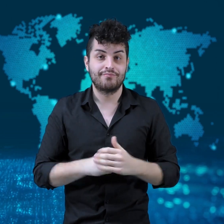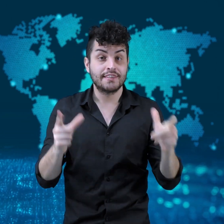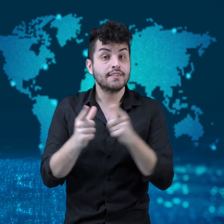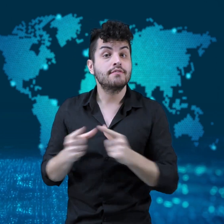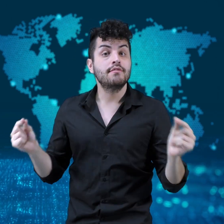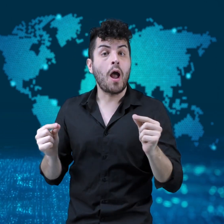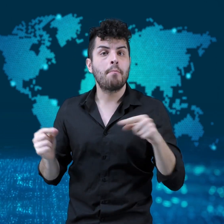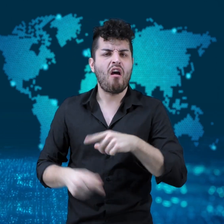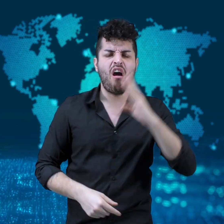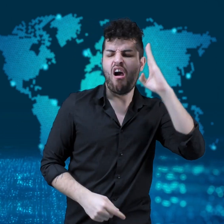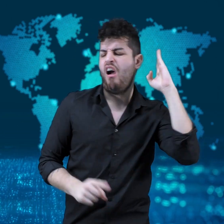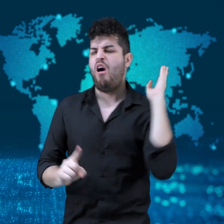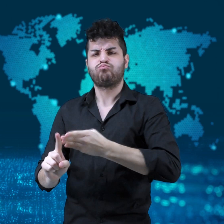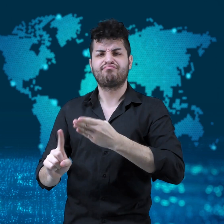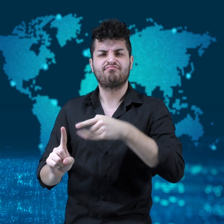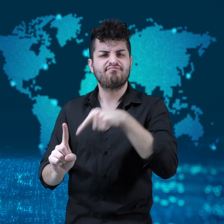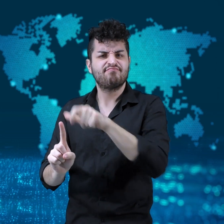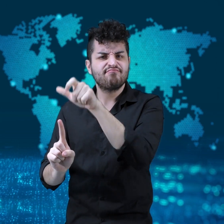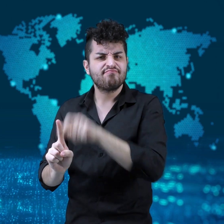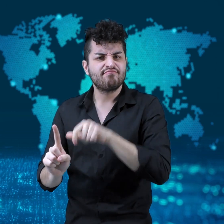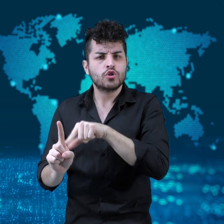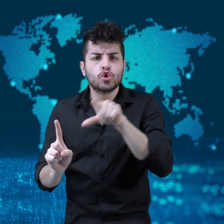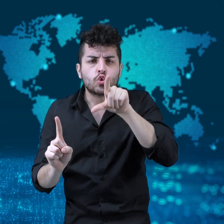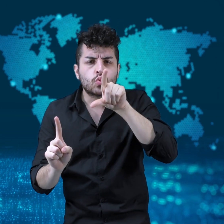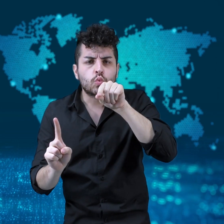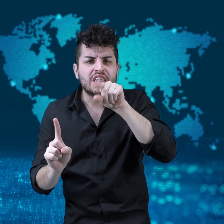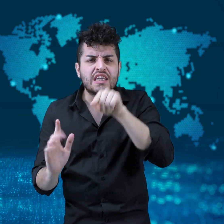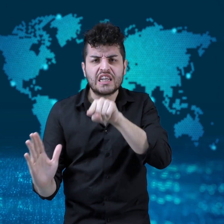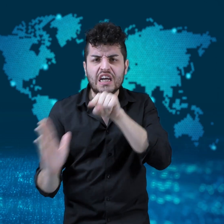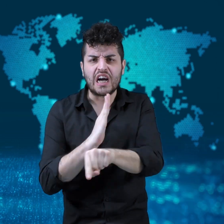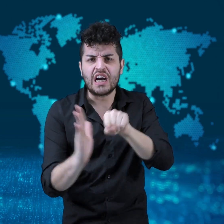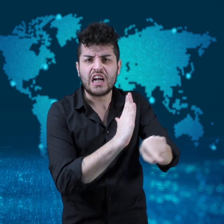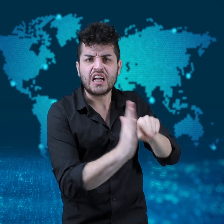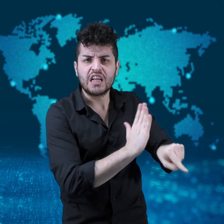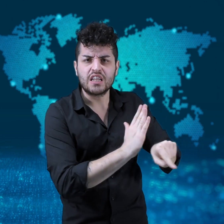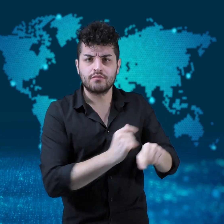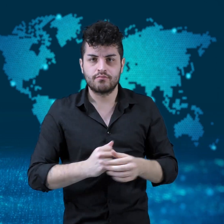'Twitter killer' sentenced to death.